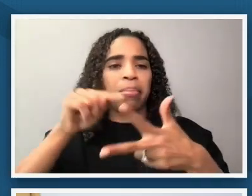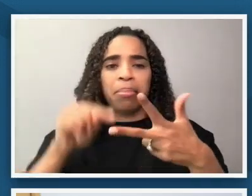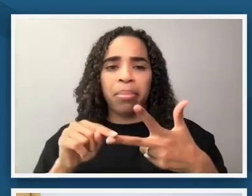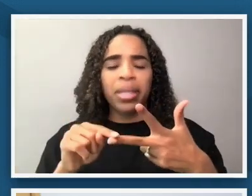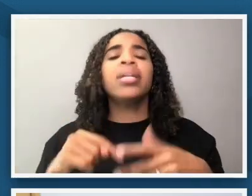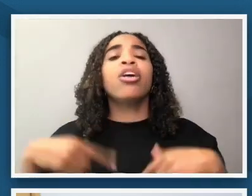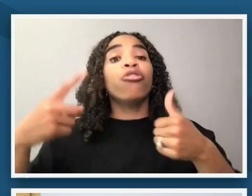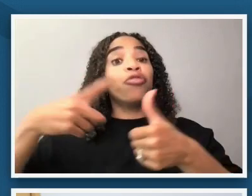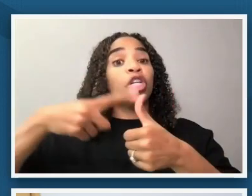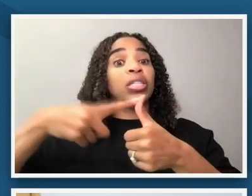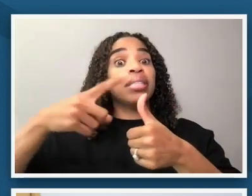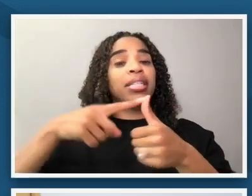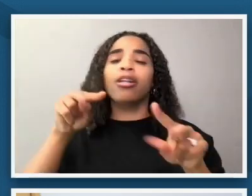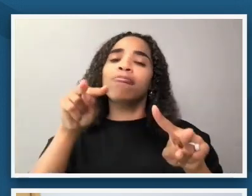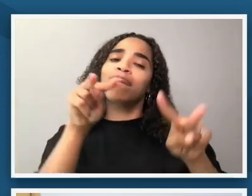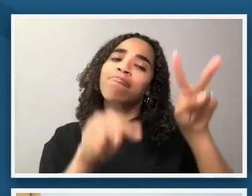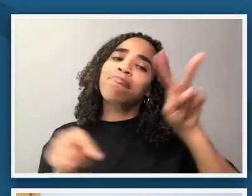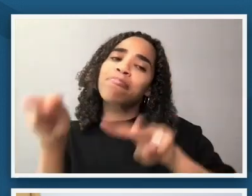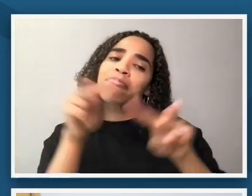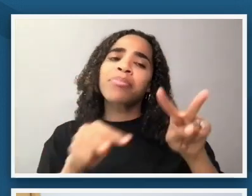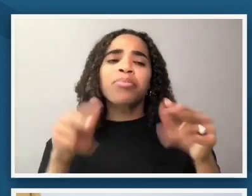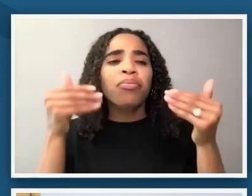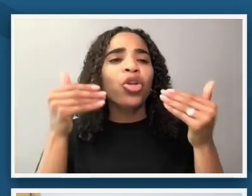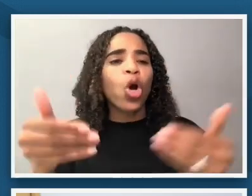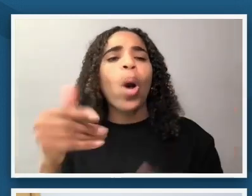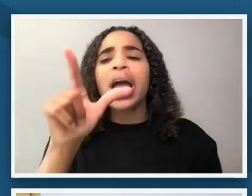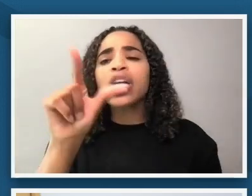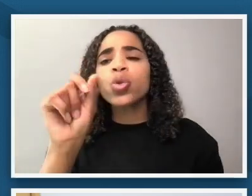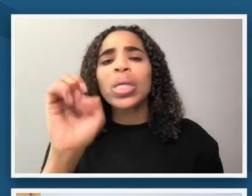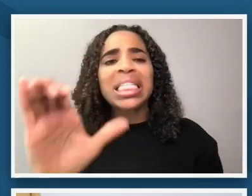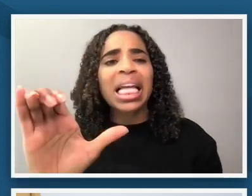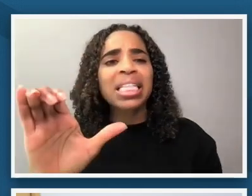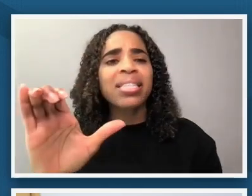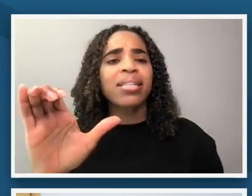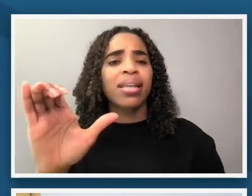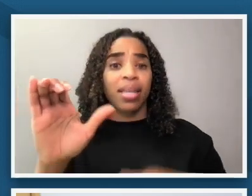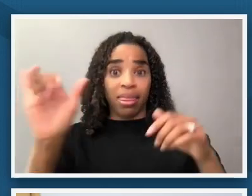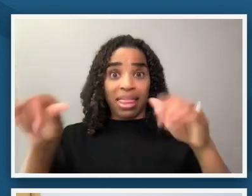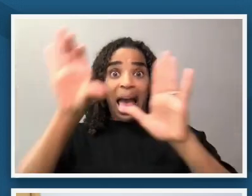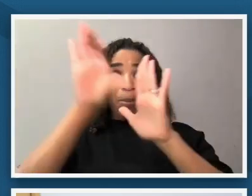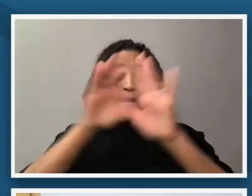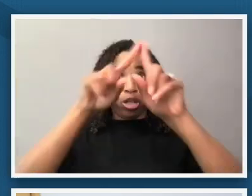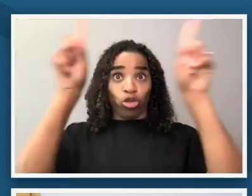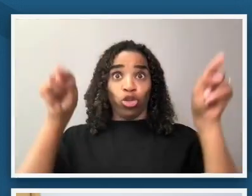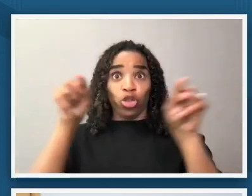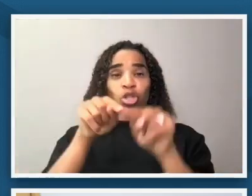i'd like you all to take 20 seconds and